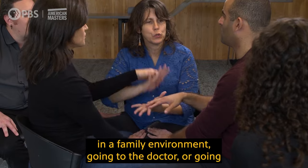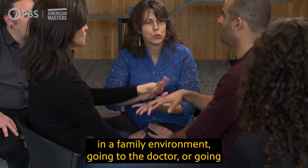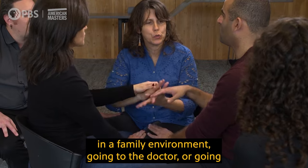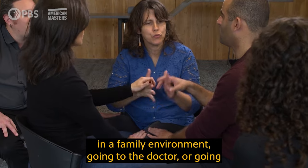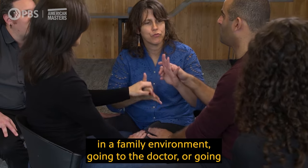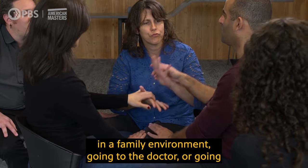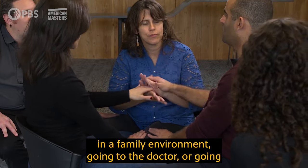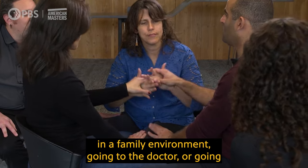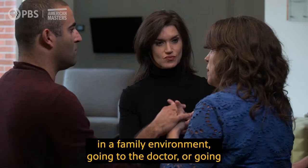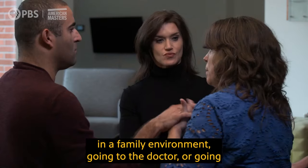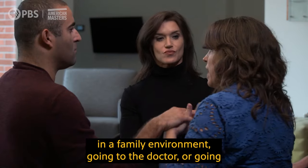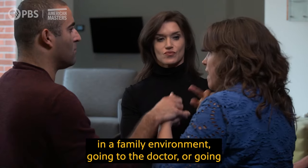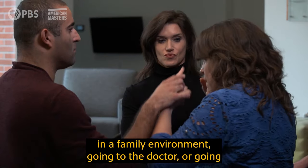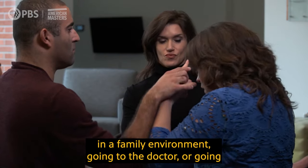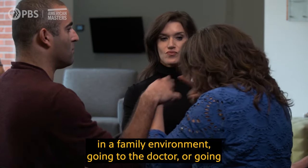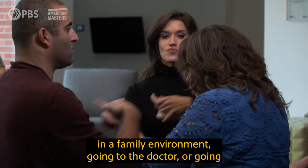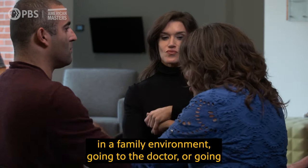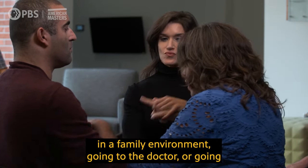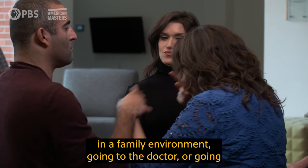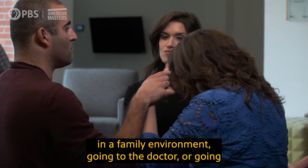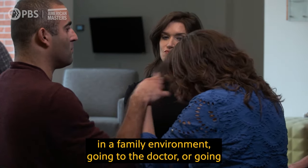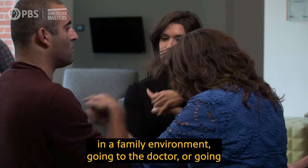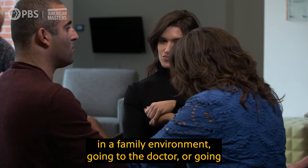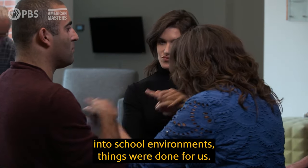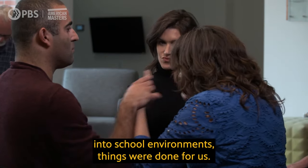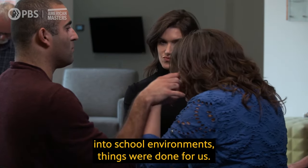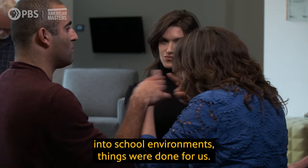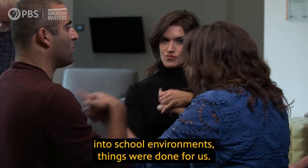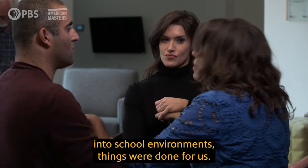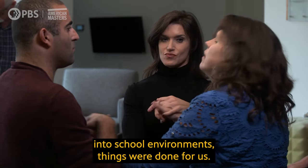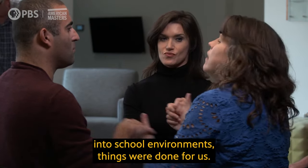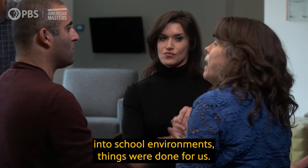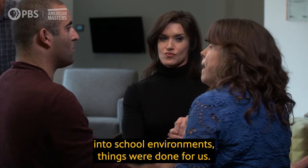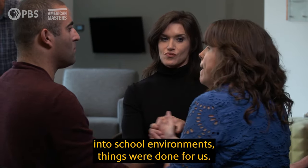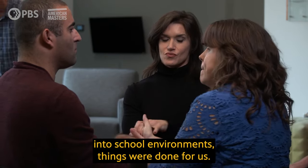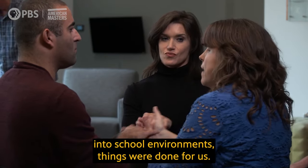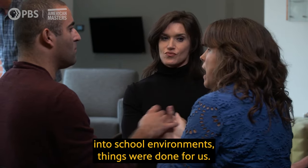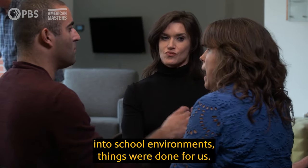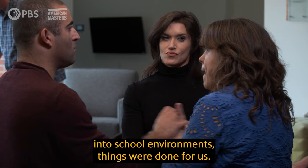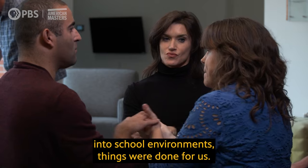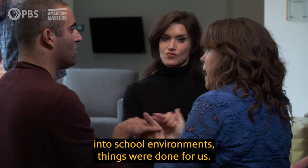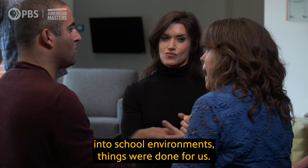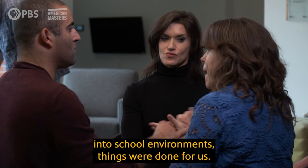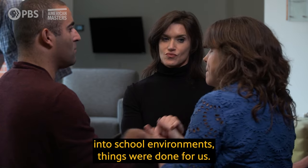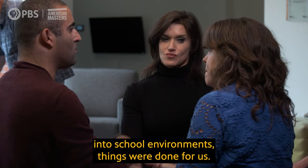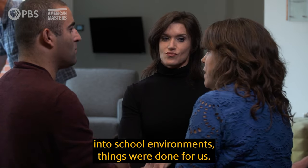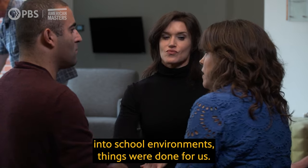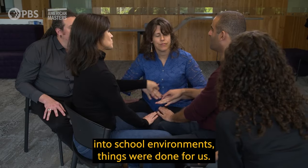in a family environment, going to the doctor, or going into school environments, things were done for us.